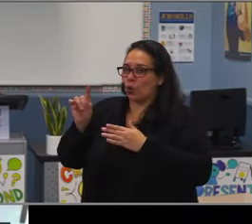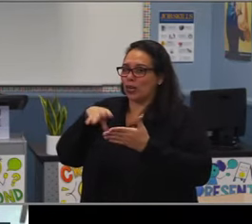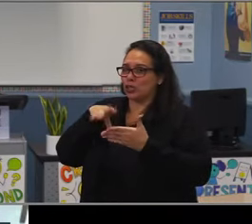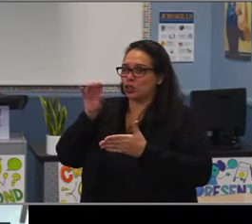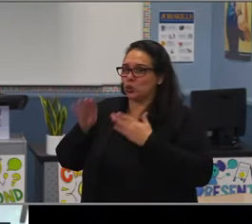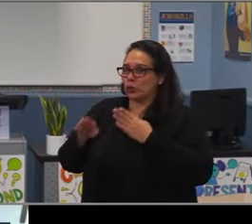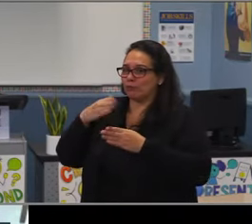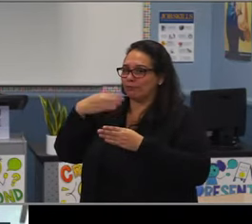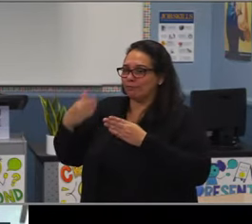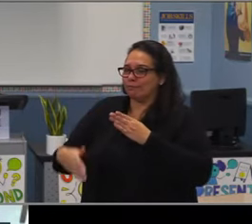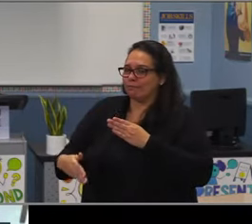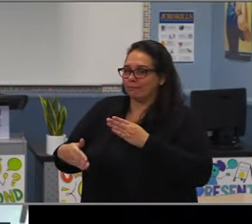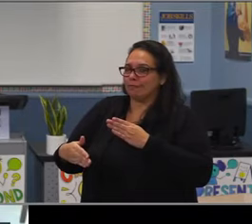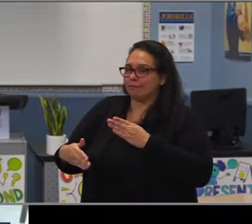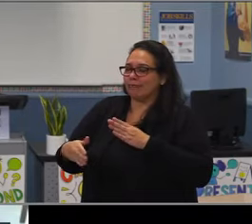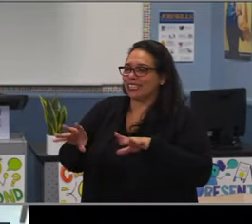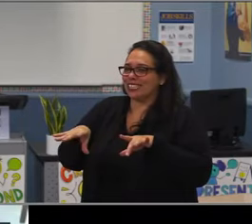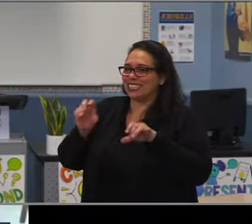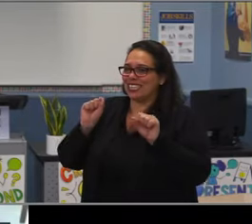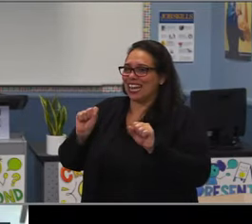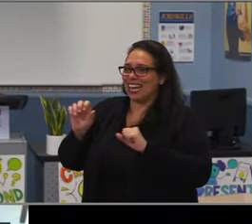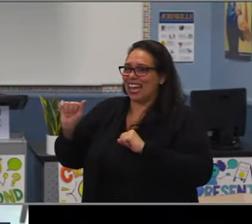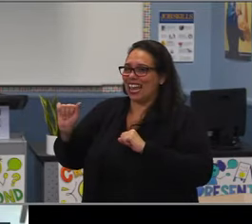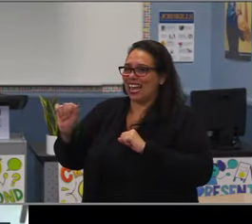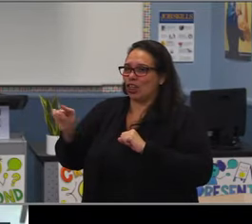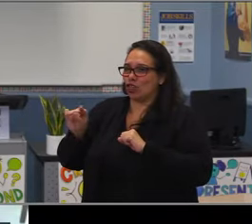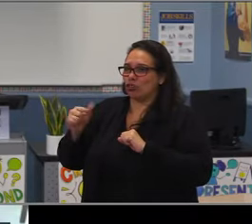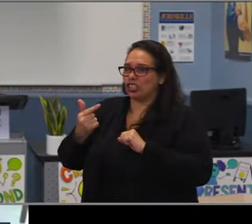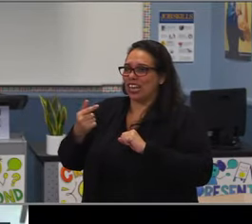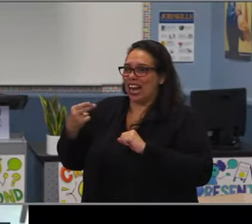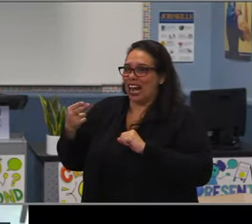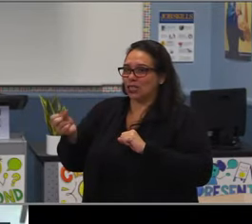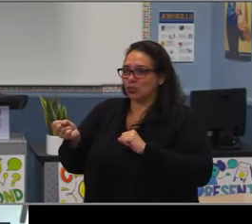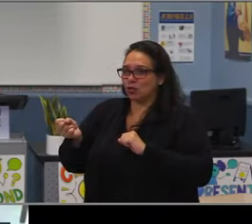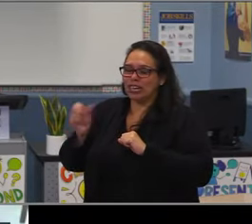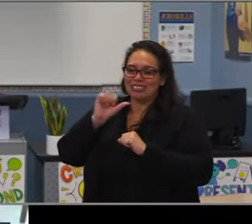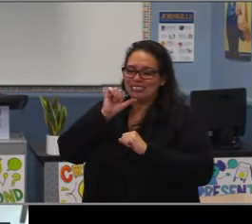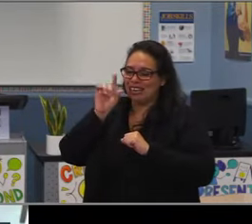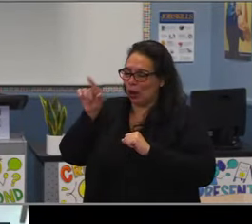and A-G requirements and the impact of grades, the impact that assignments have.